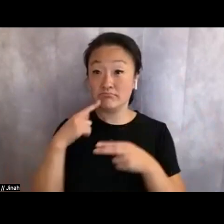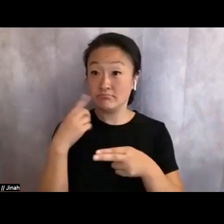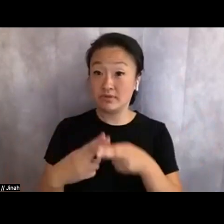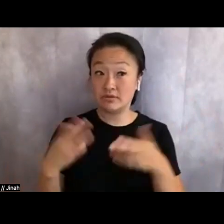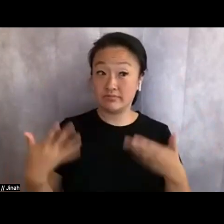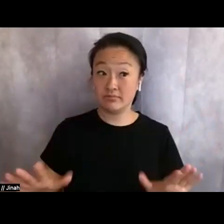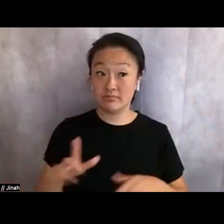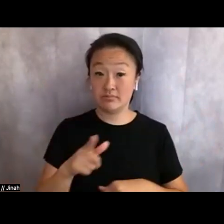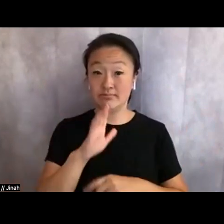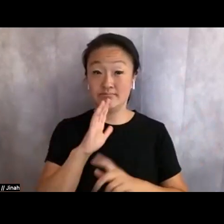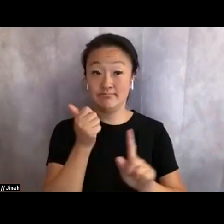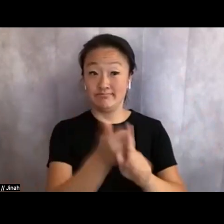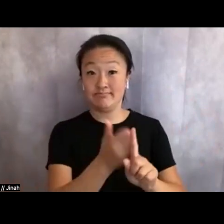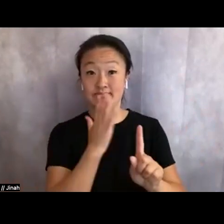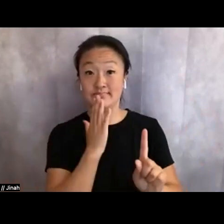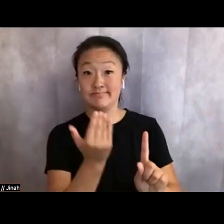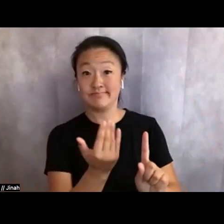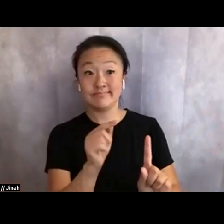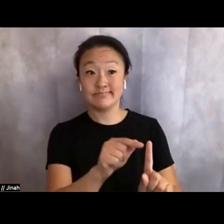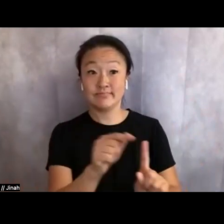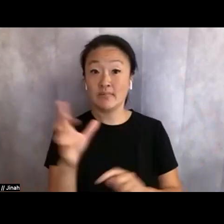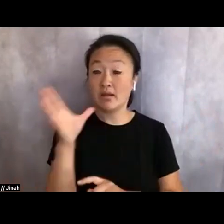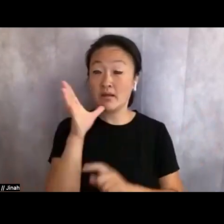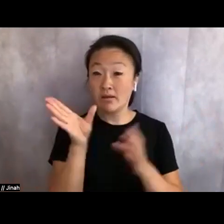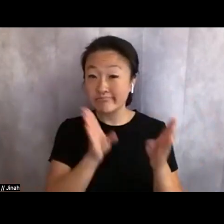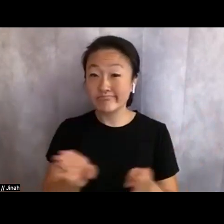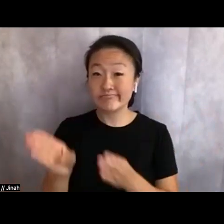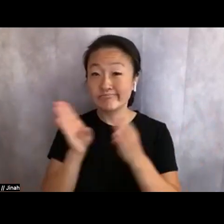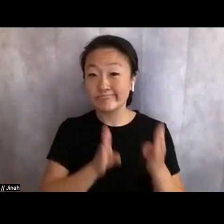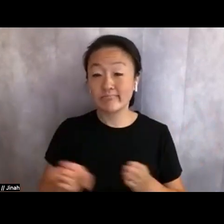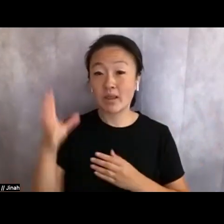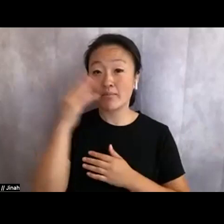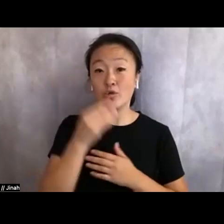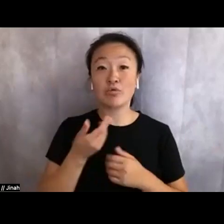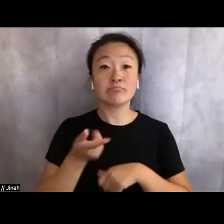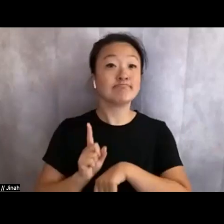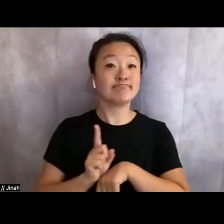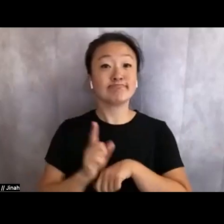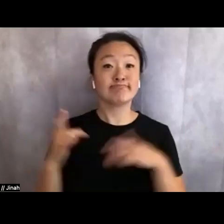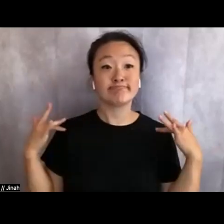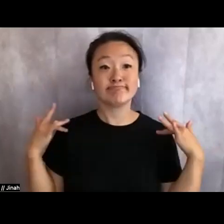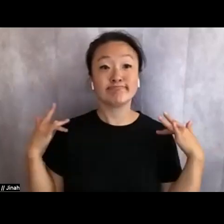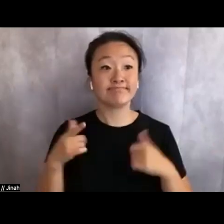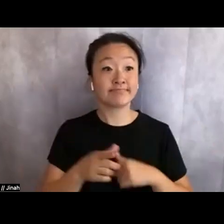was 15 and his mom organized the beauty pageants, summoned doctors and engineers from her barangay.